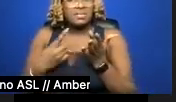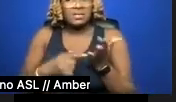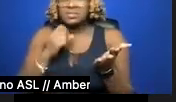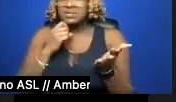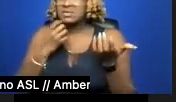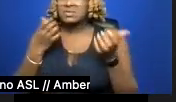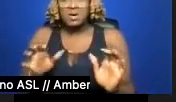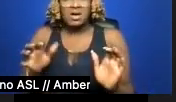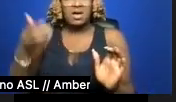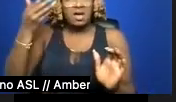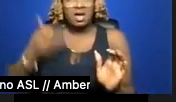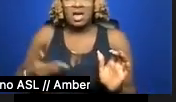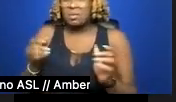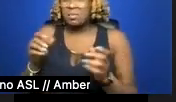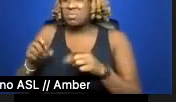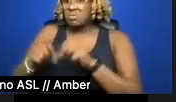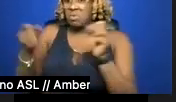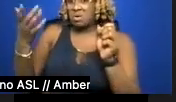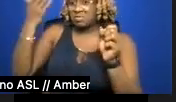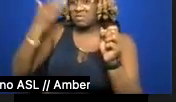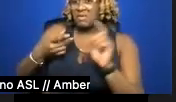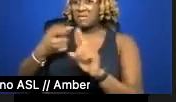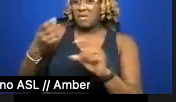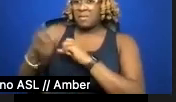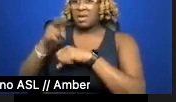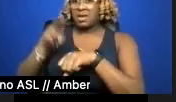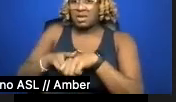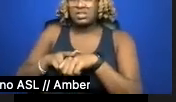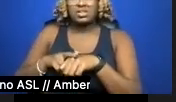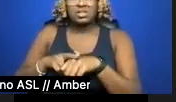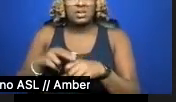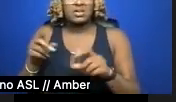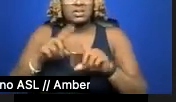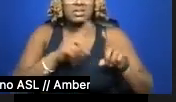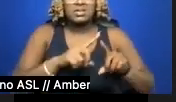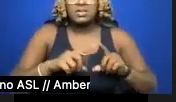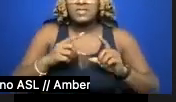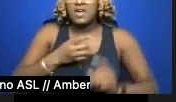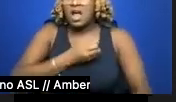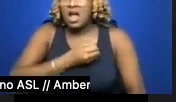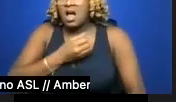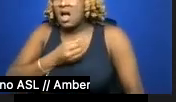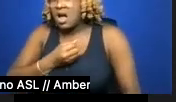of my nation, a sick phalanx of heartbeats still running amok. I am off, escaping today